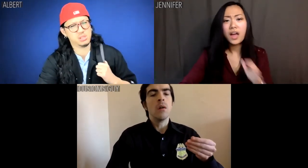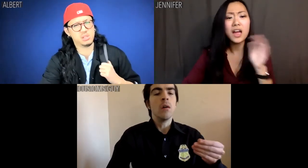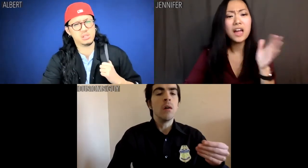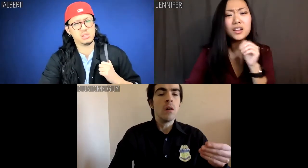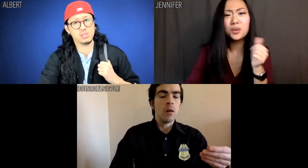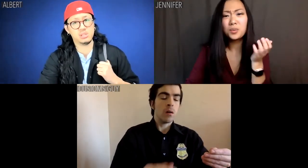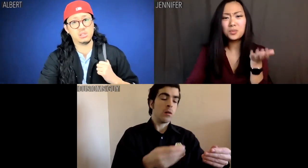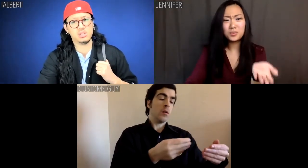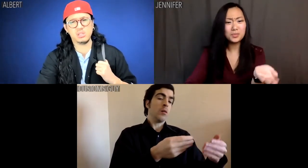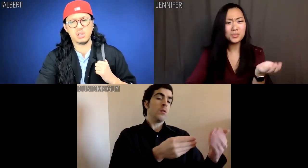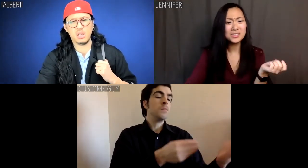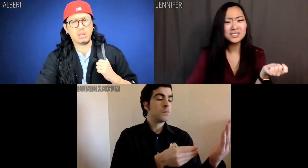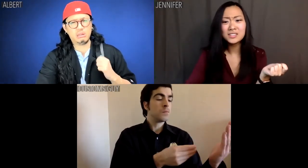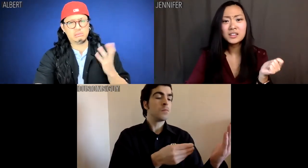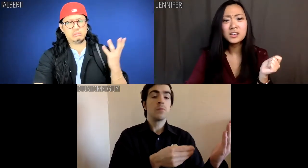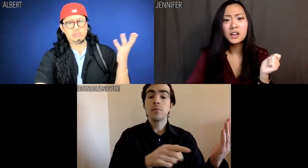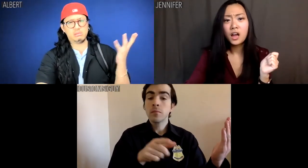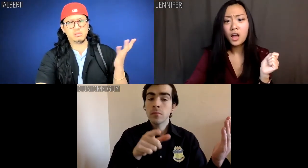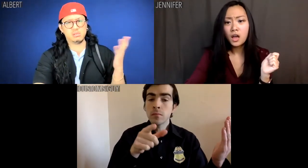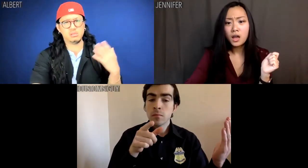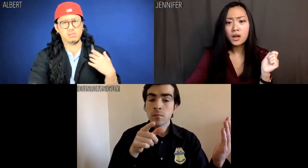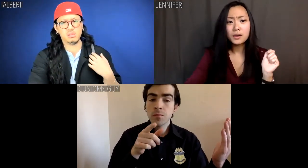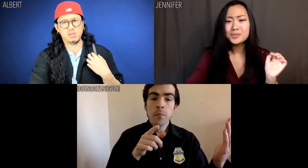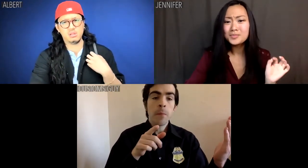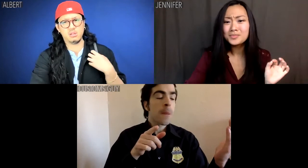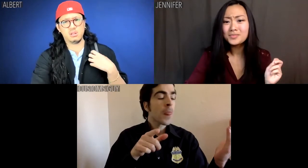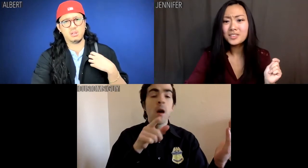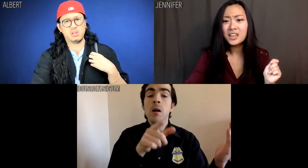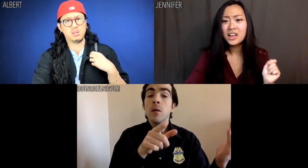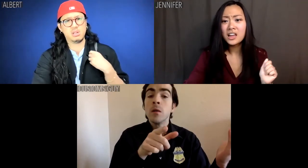Jennifer: I don't -- Albert: Um.